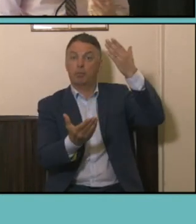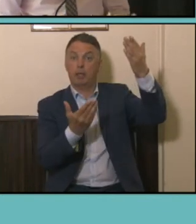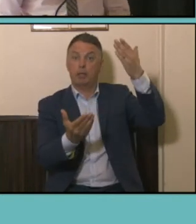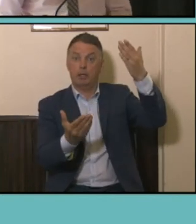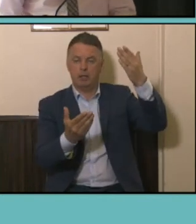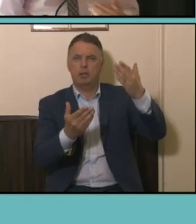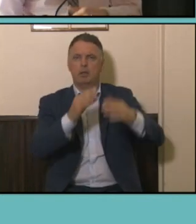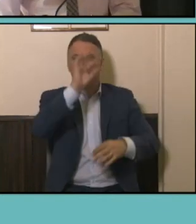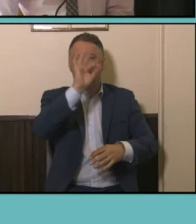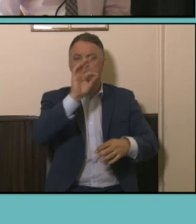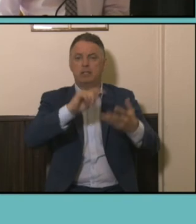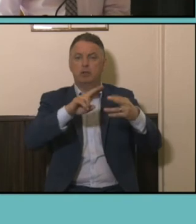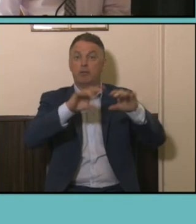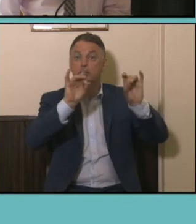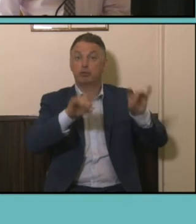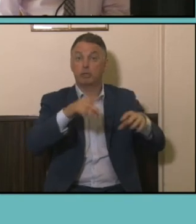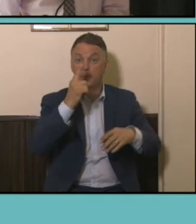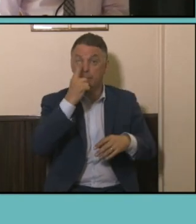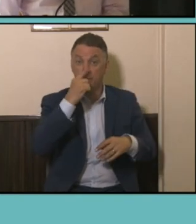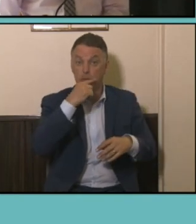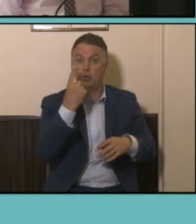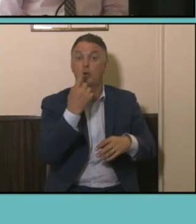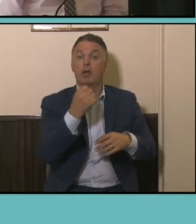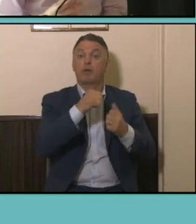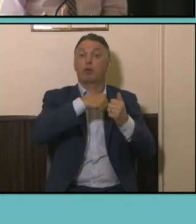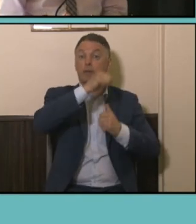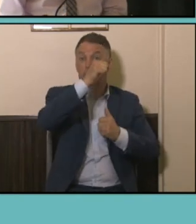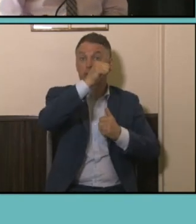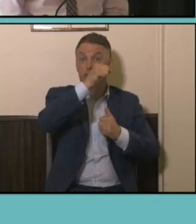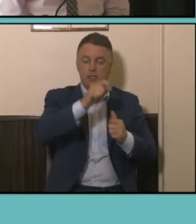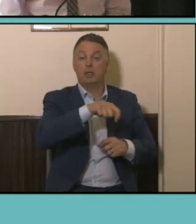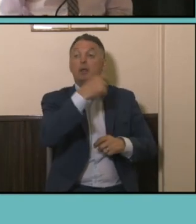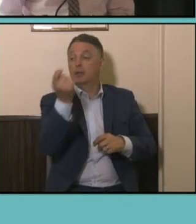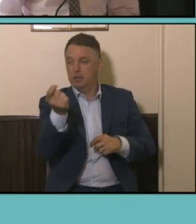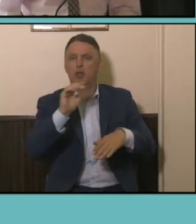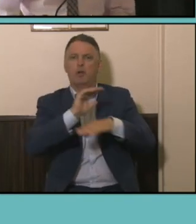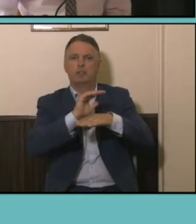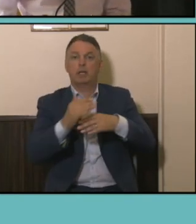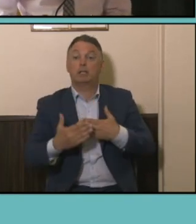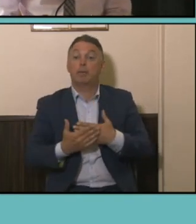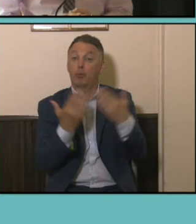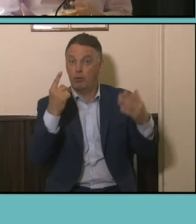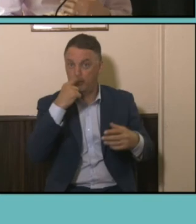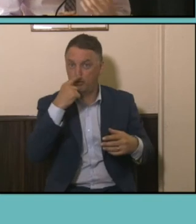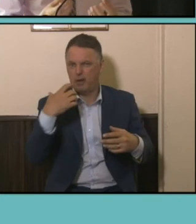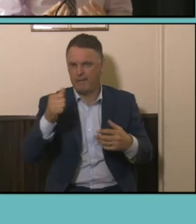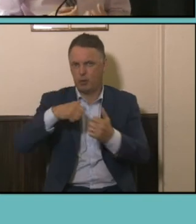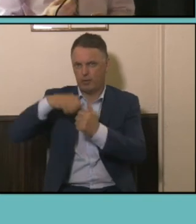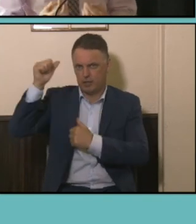proportion of Australian born people with a qualification and then the proportion of overseas born people with the qualification and obviously there